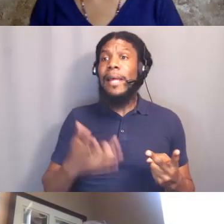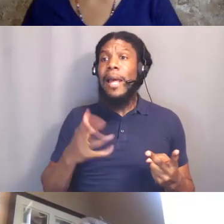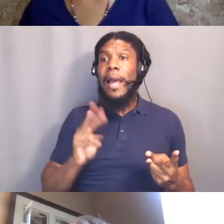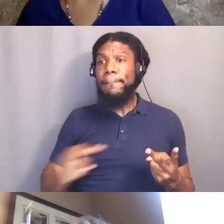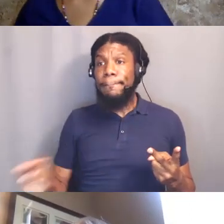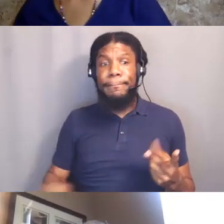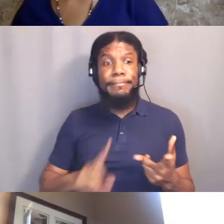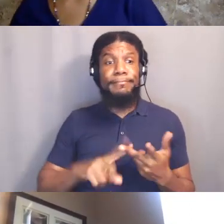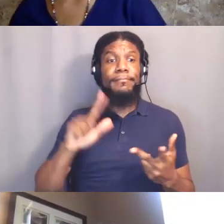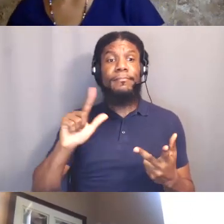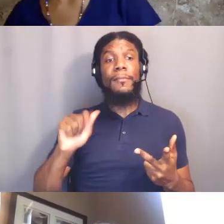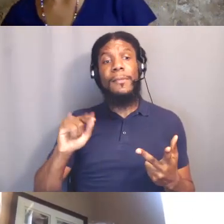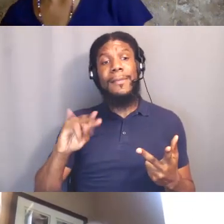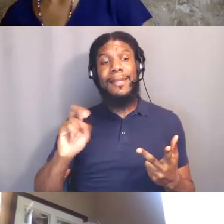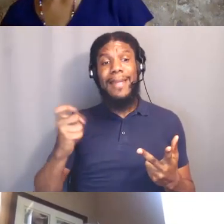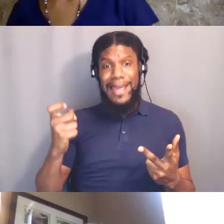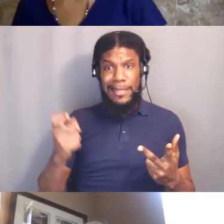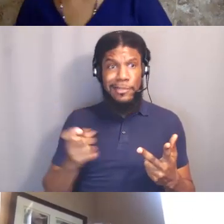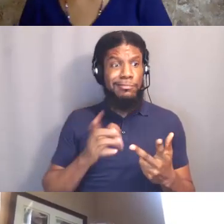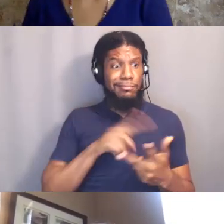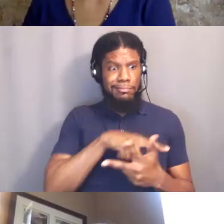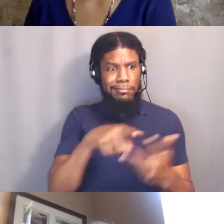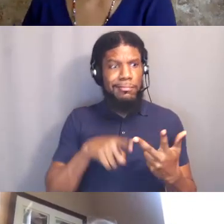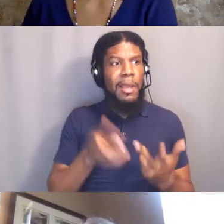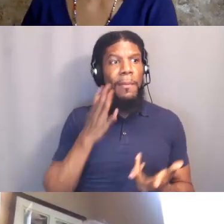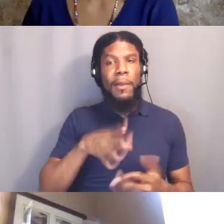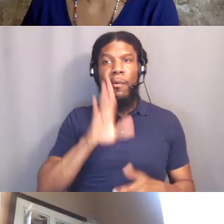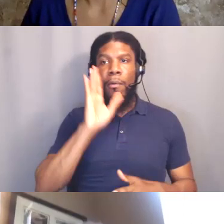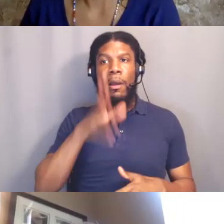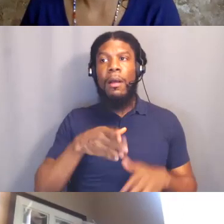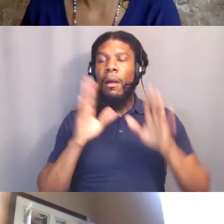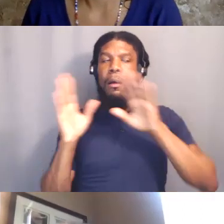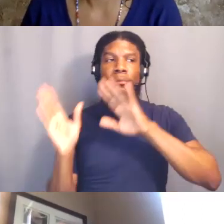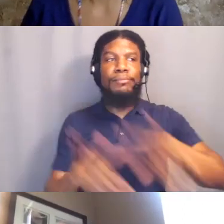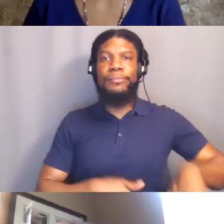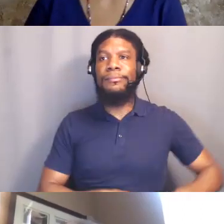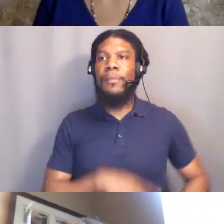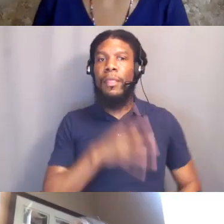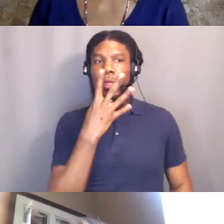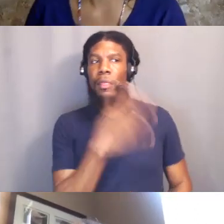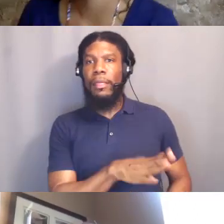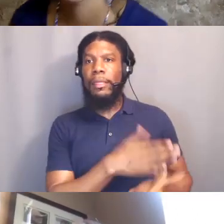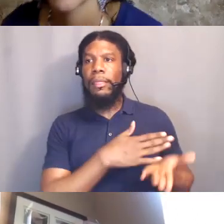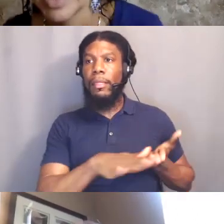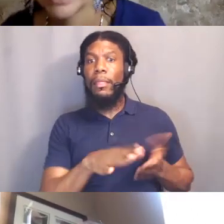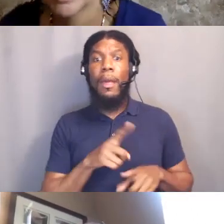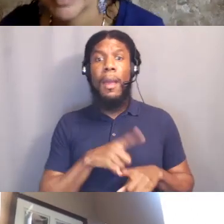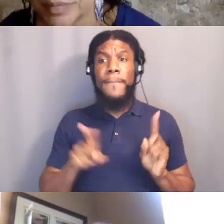Latinx community or whatever. So if that's the reason I'm chosen I don't mind wearing that hat. [Dr. Abdullah] Right.